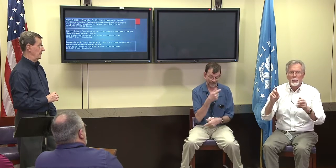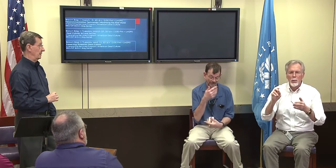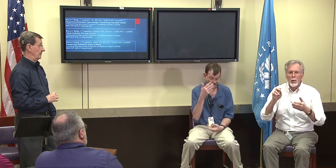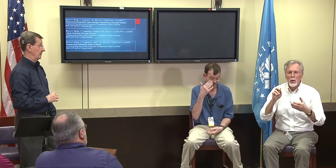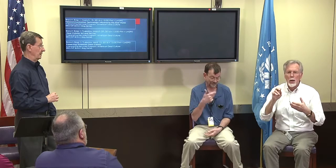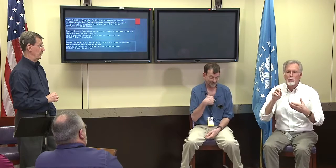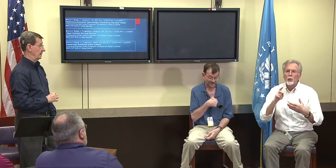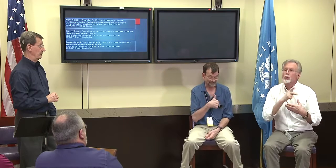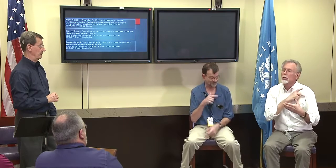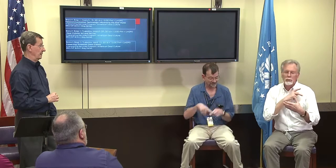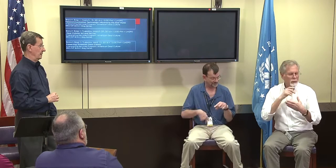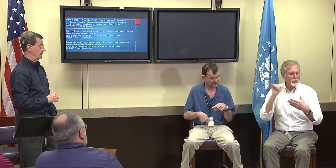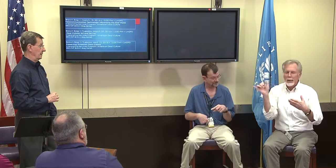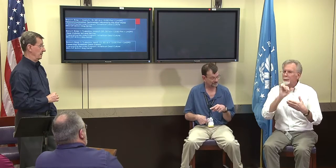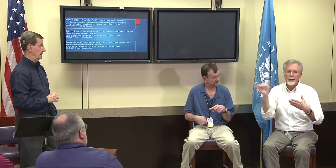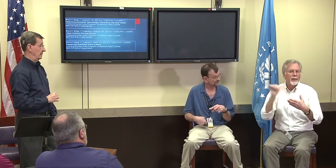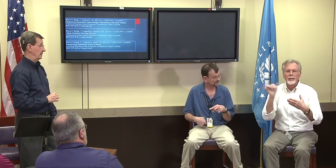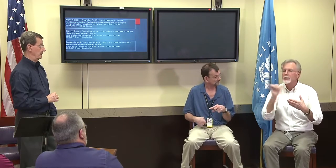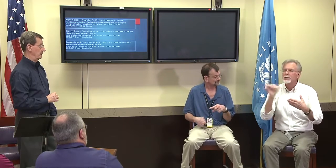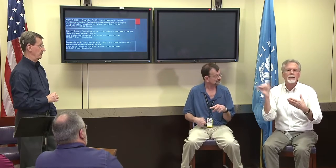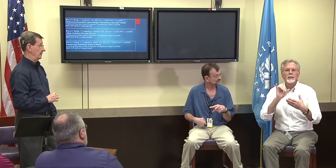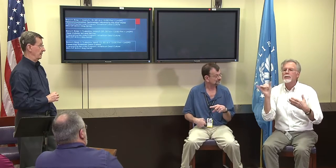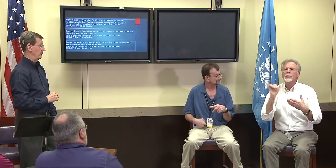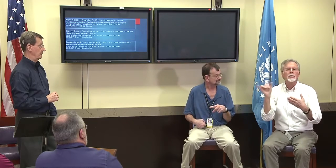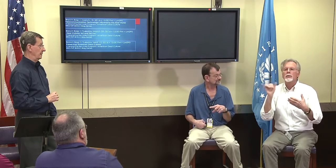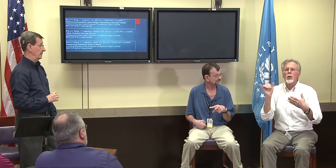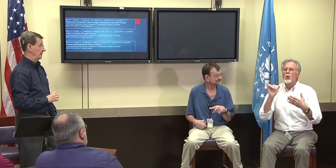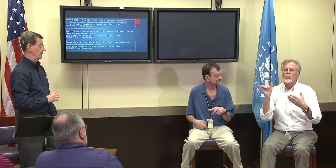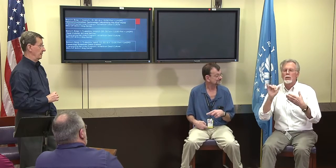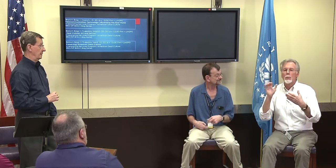and the Wi-Fi does not really allow that.